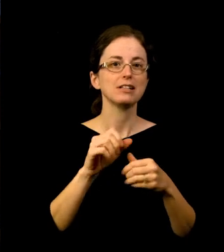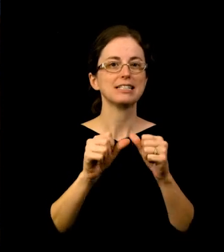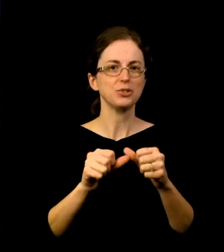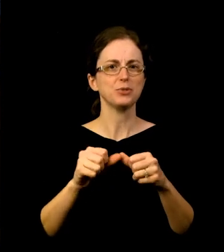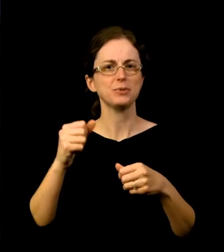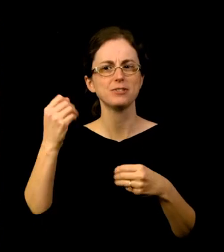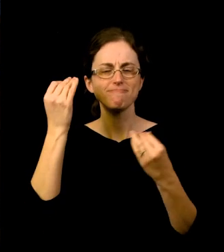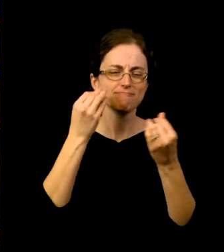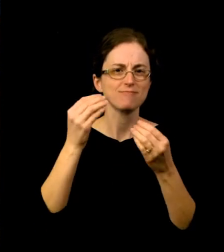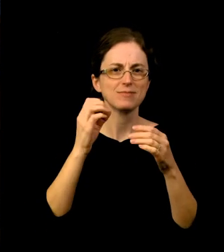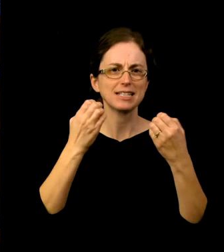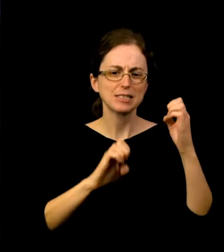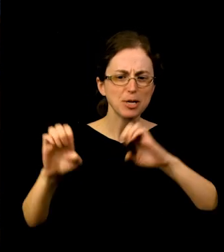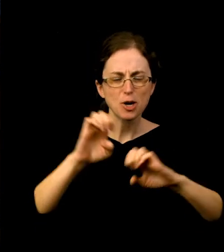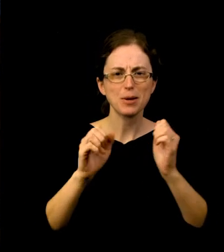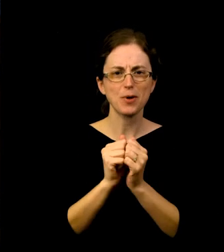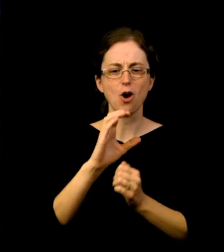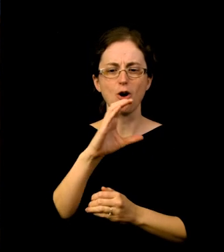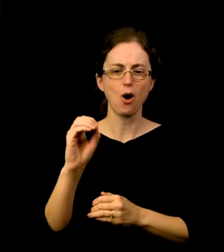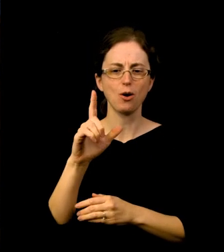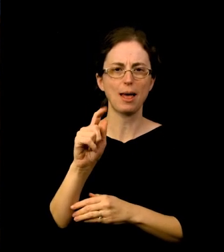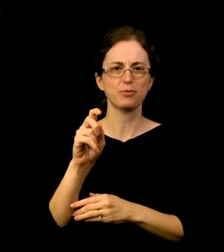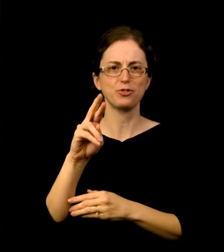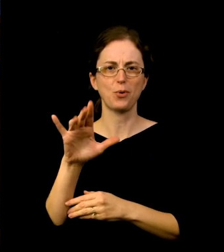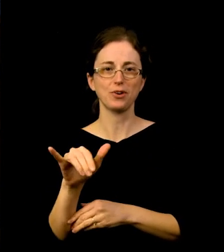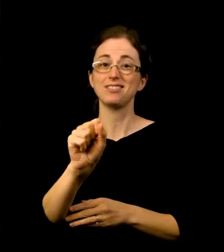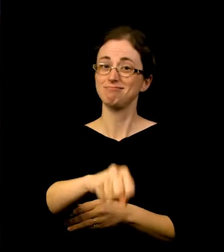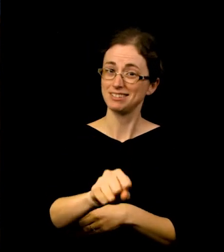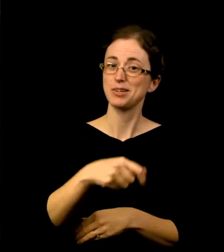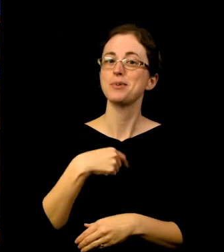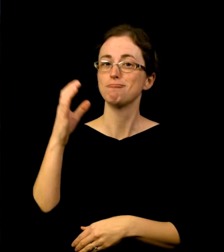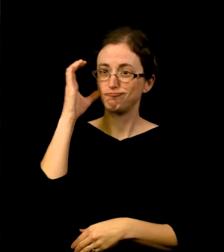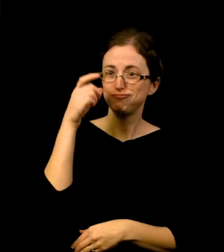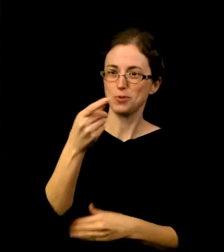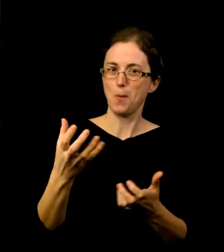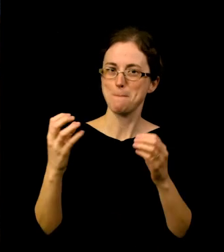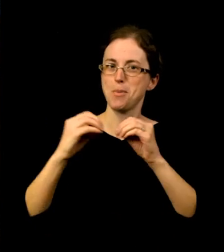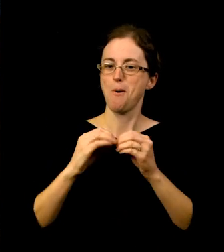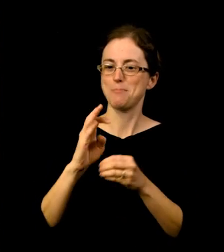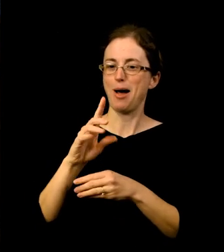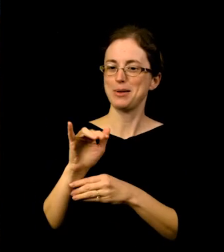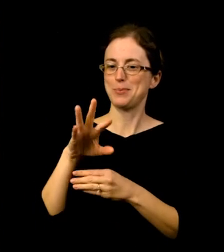And yes, we’ve heard you loud and clear - more Bollywood is back again to dance the gloomy weather away starting next month!